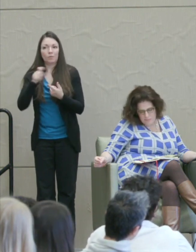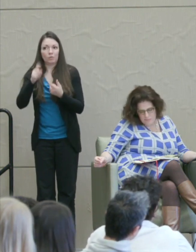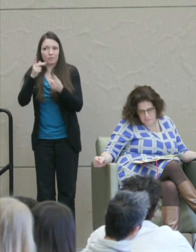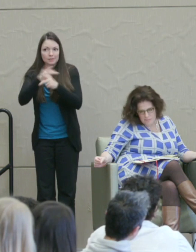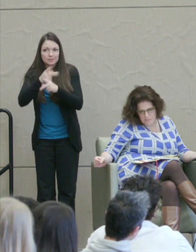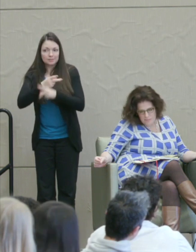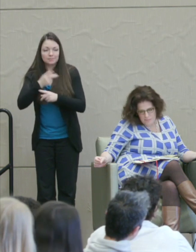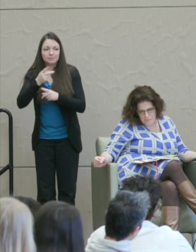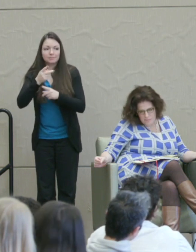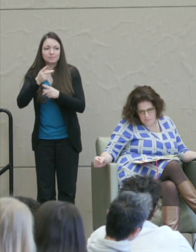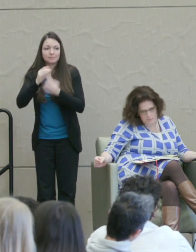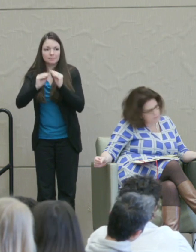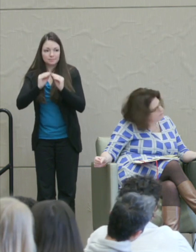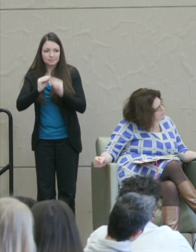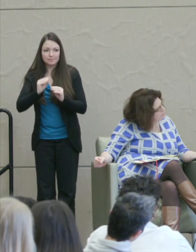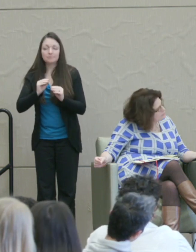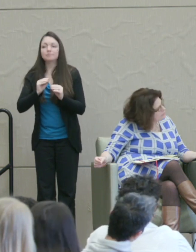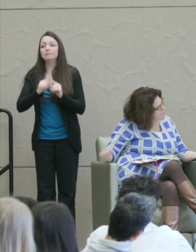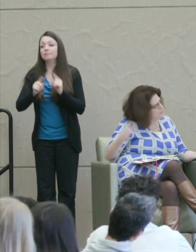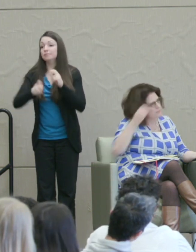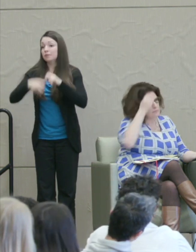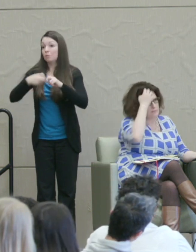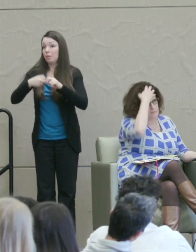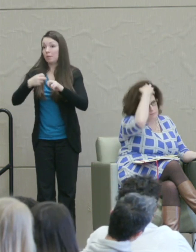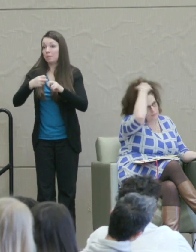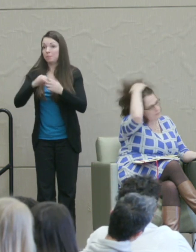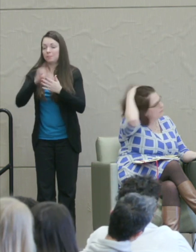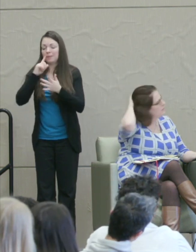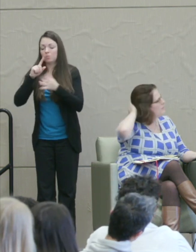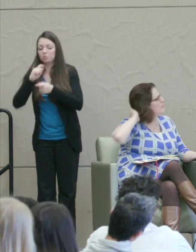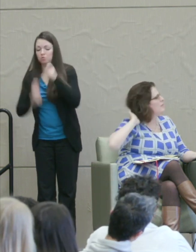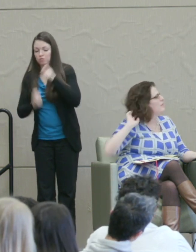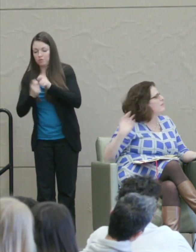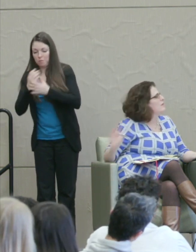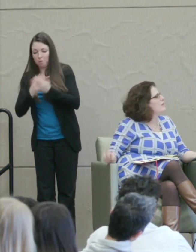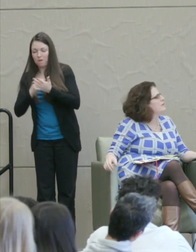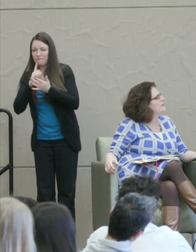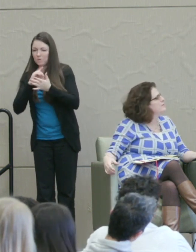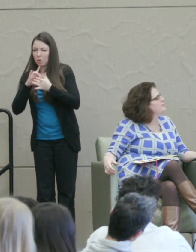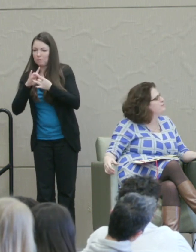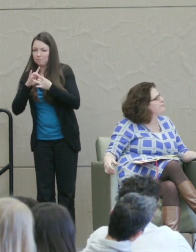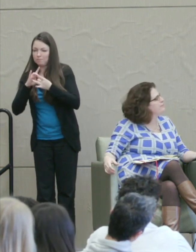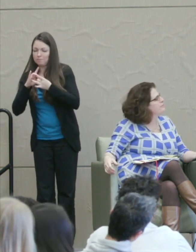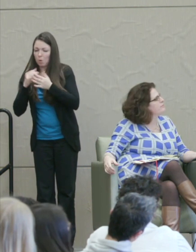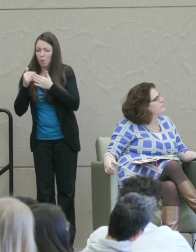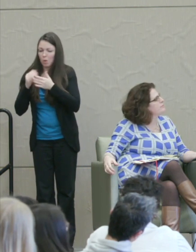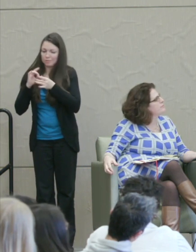Martha Nussbaum: But then the problem is the retributive part is so closely bound up with it.